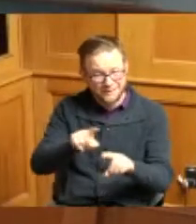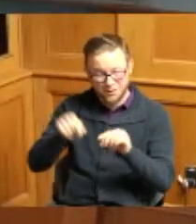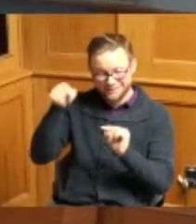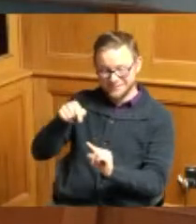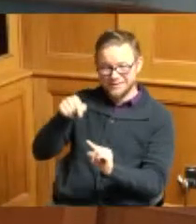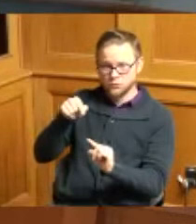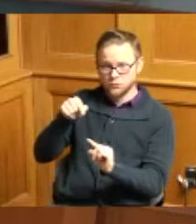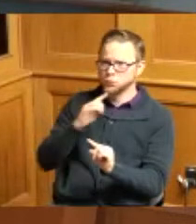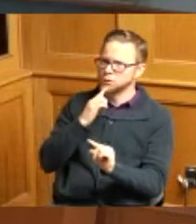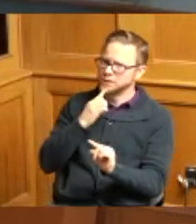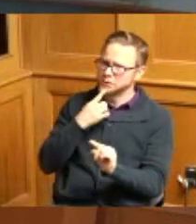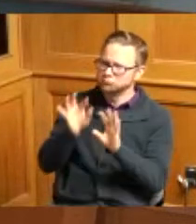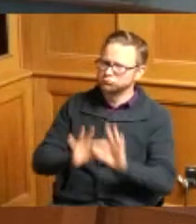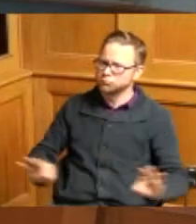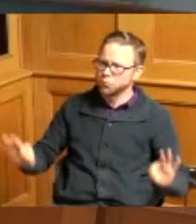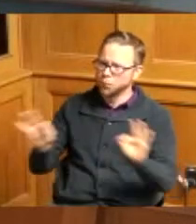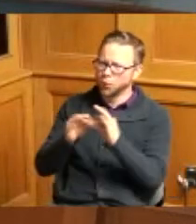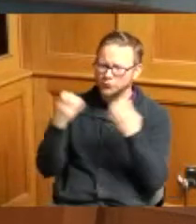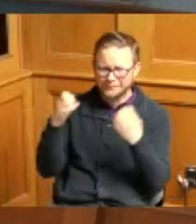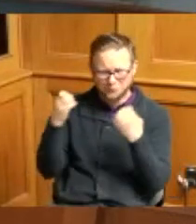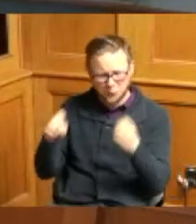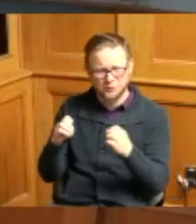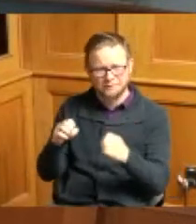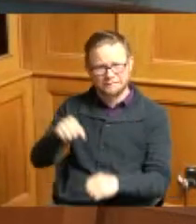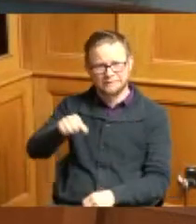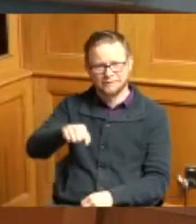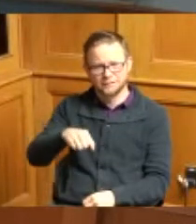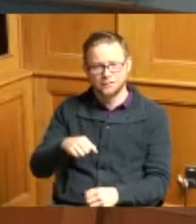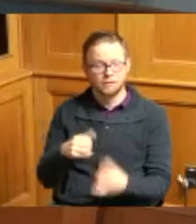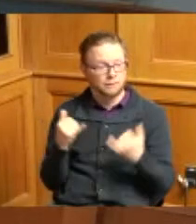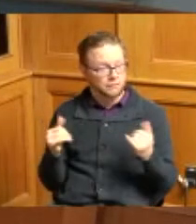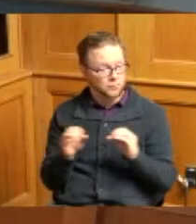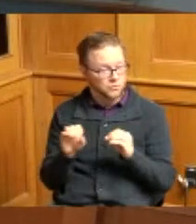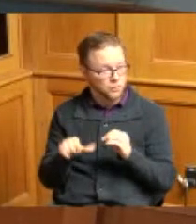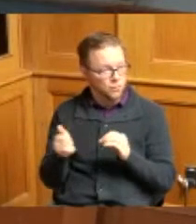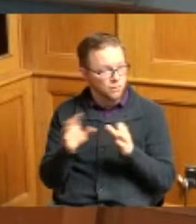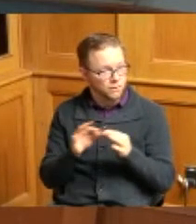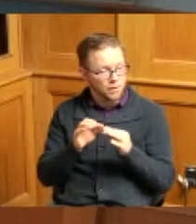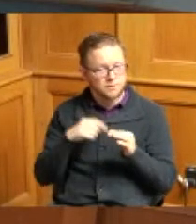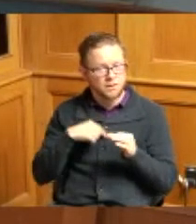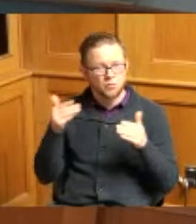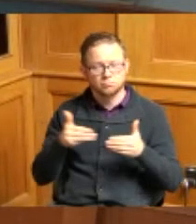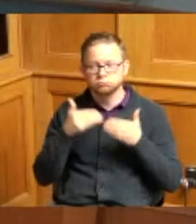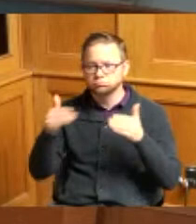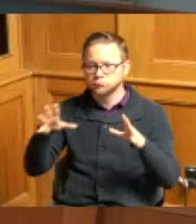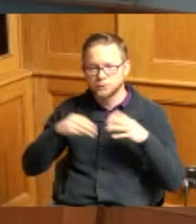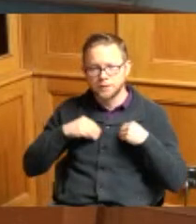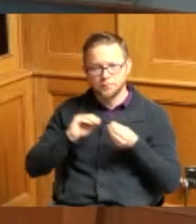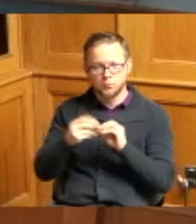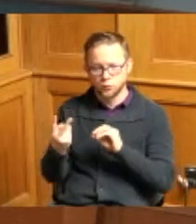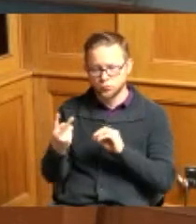for sure so at this point with no further comments I'd like to make a motion to adopt item two second